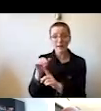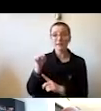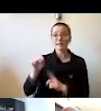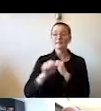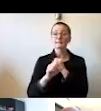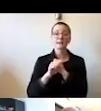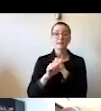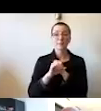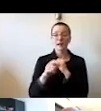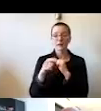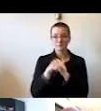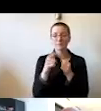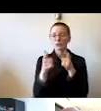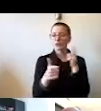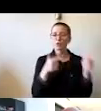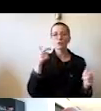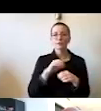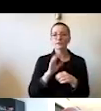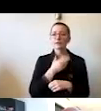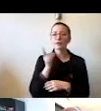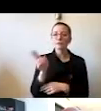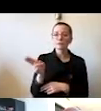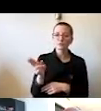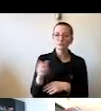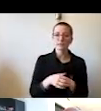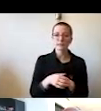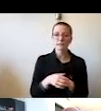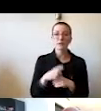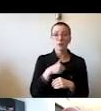in our history. And we are going to get there ahead of schedule.